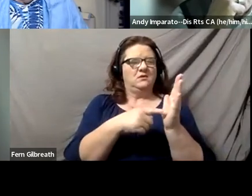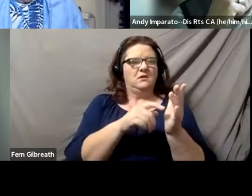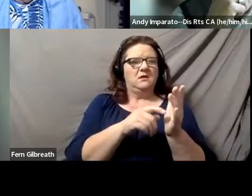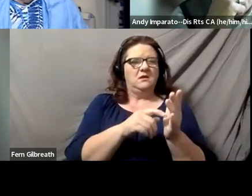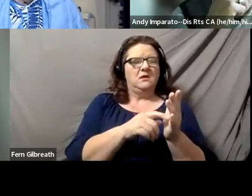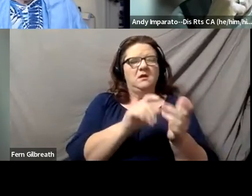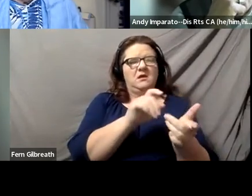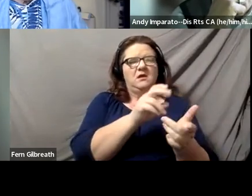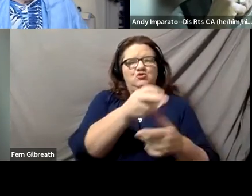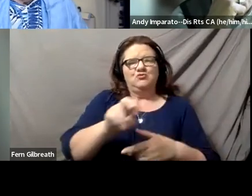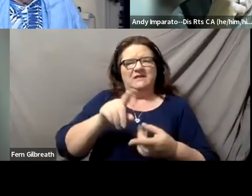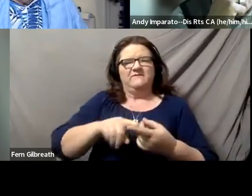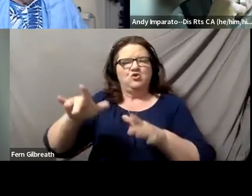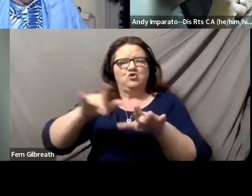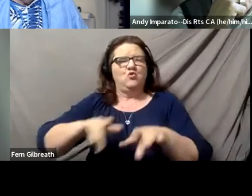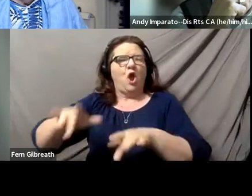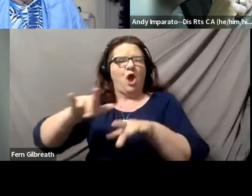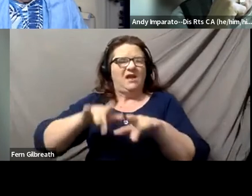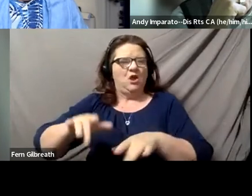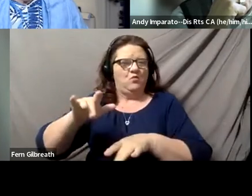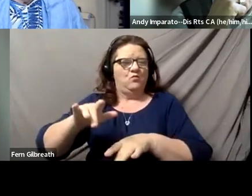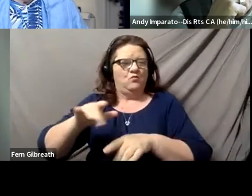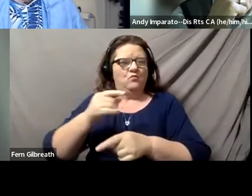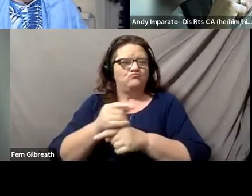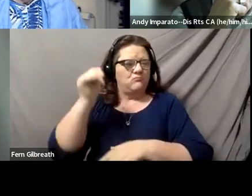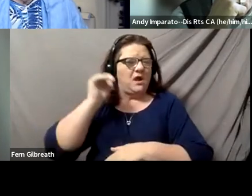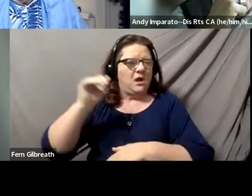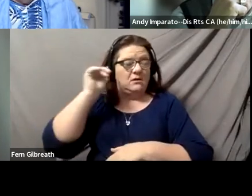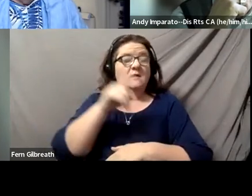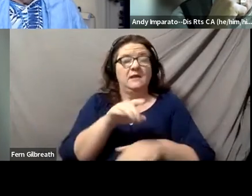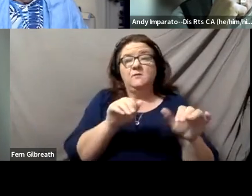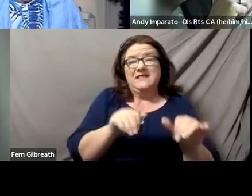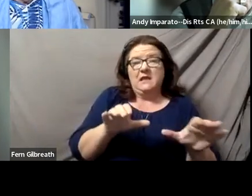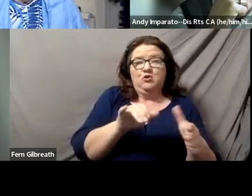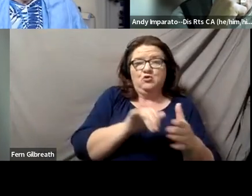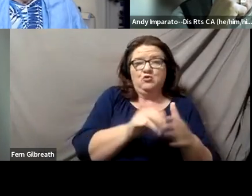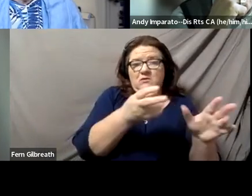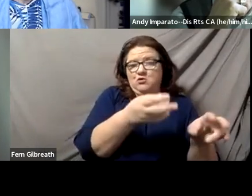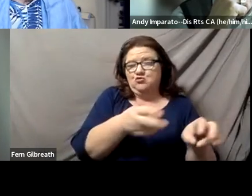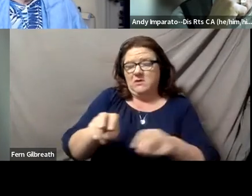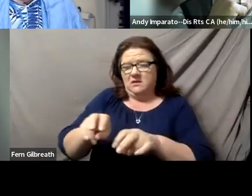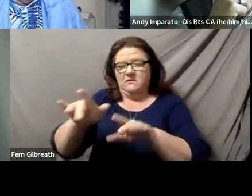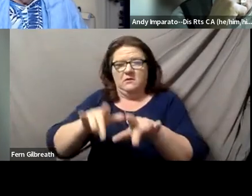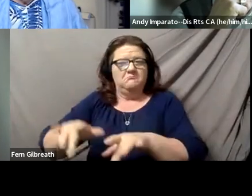and he was able to get his textbooks put in audio format in a timely way.